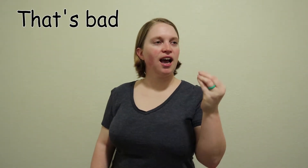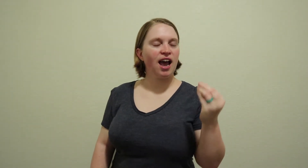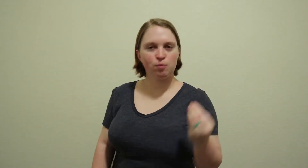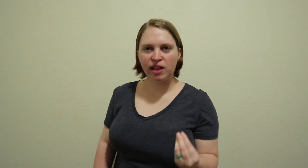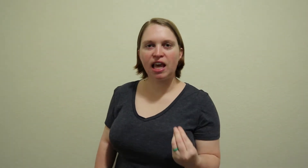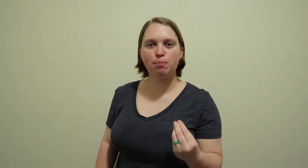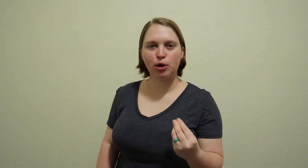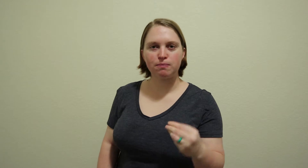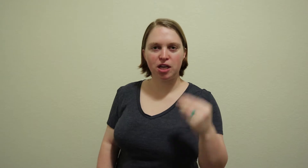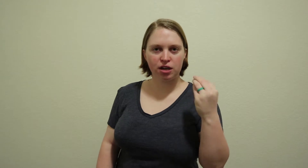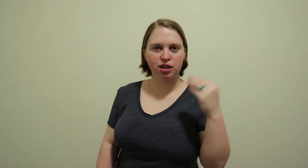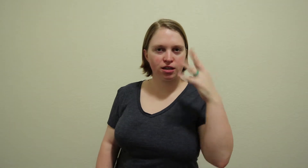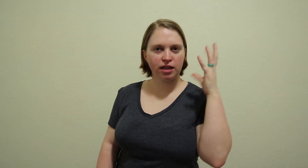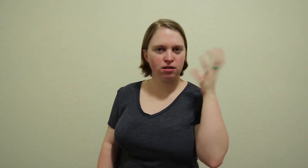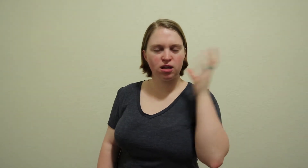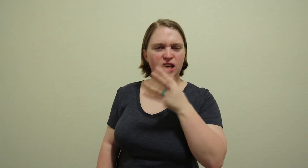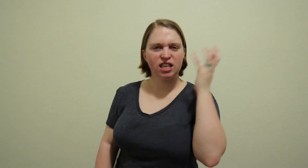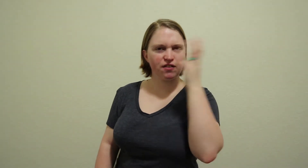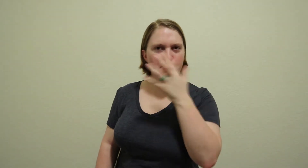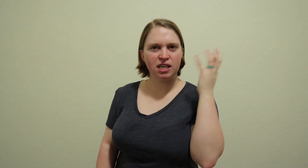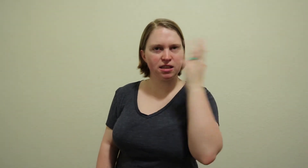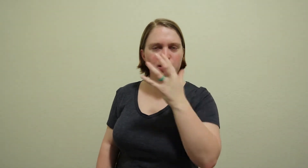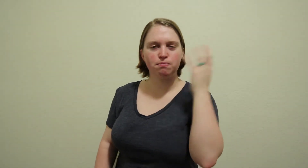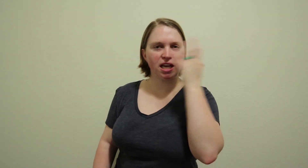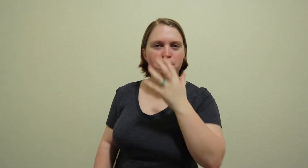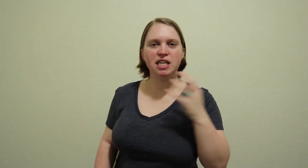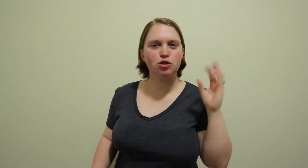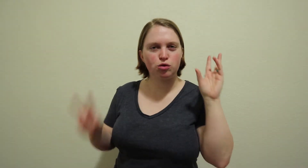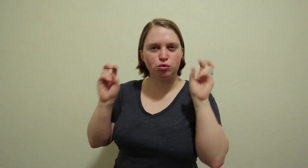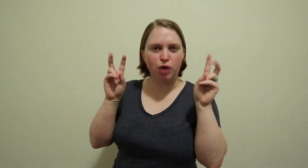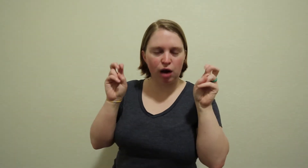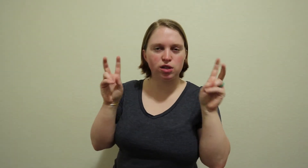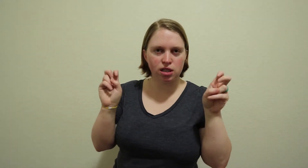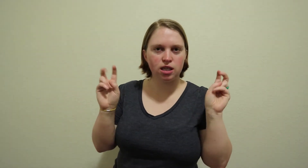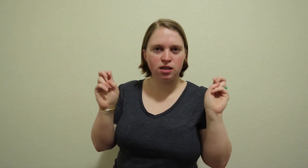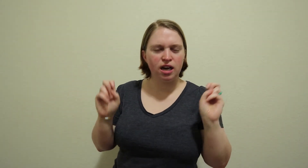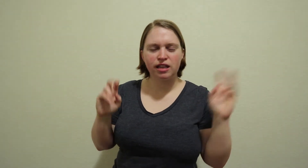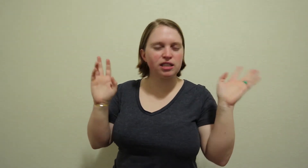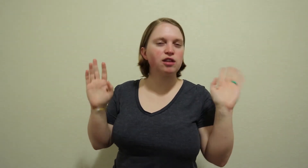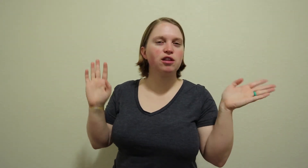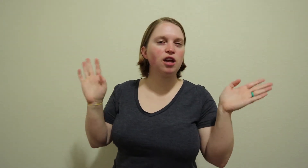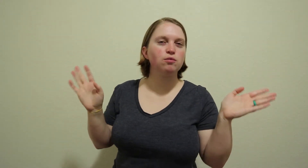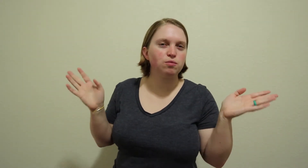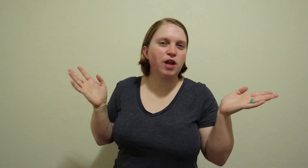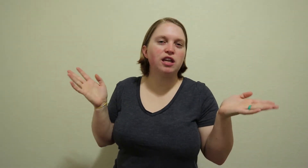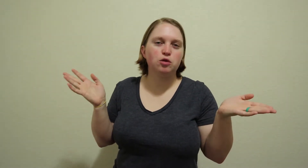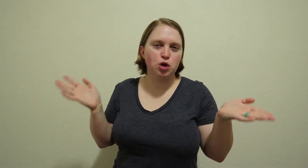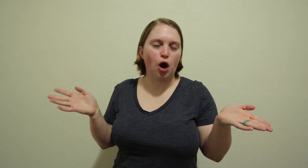and when they put me under like giving me like making me drowsy like they didn't know